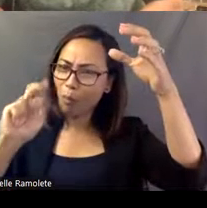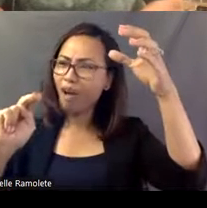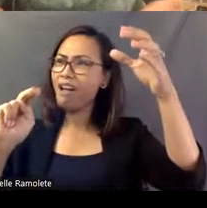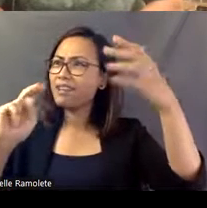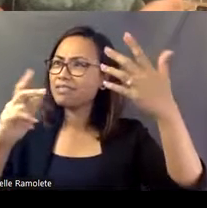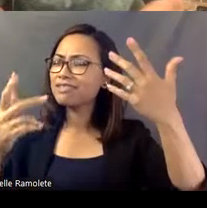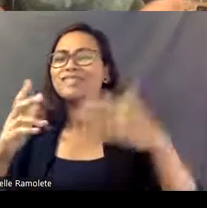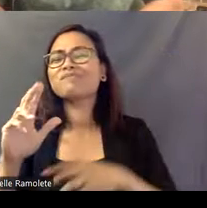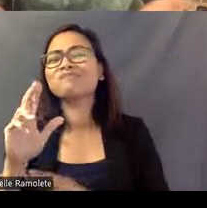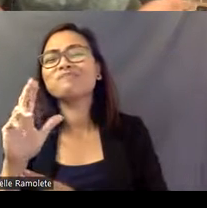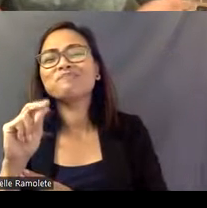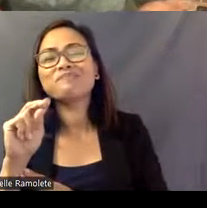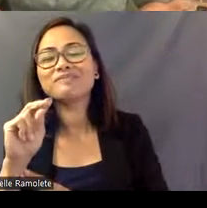I'm actually a visual artist.